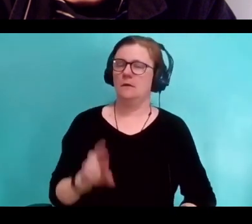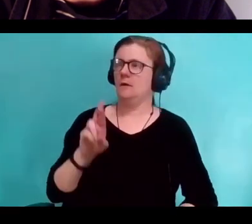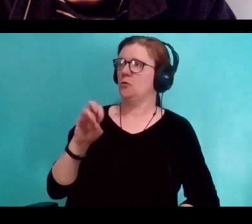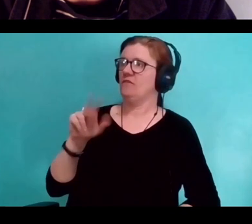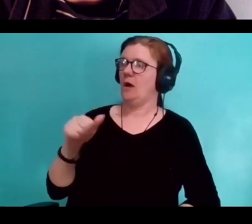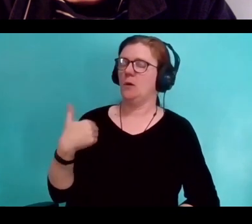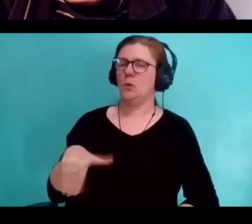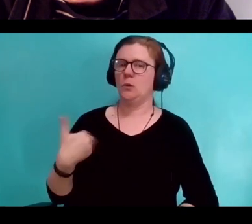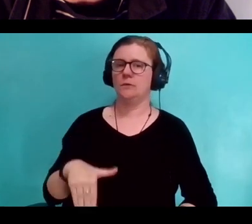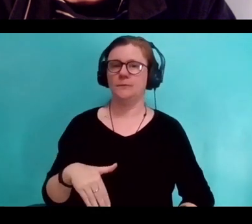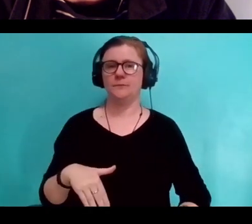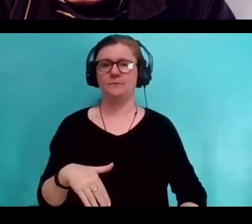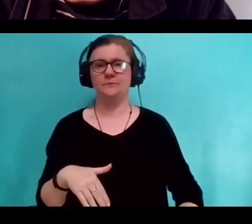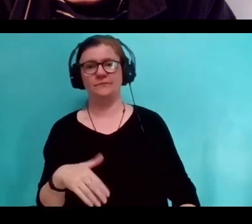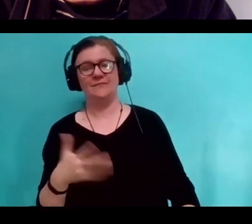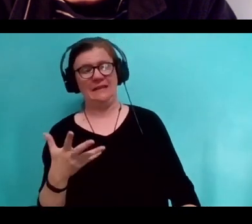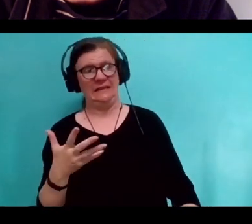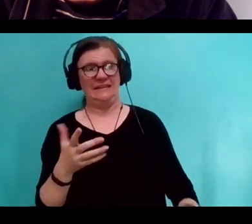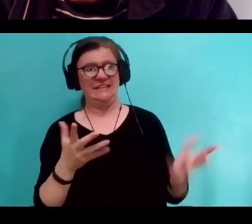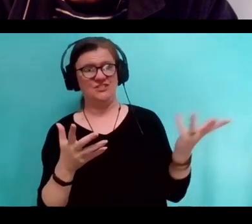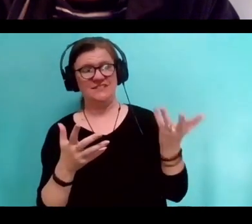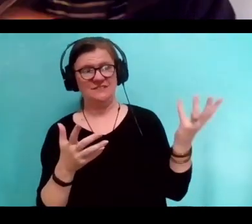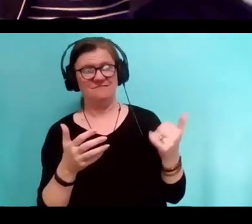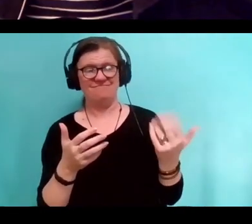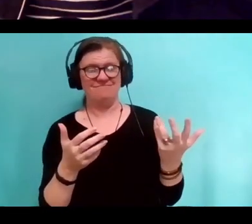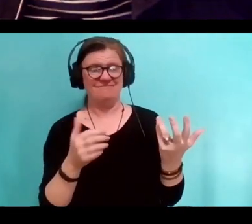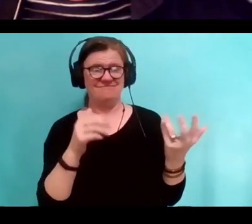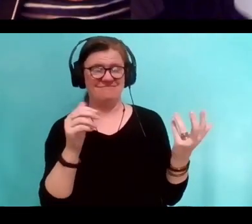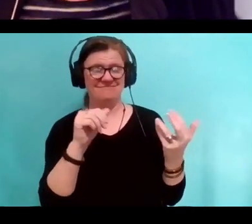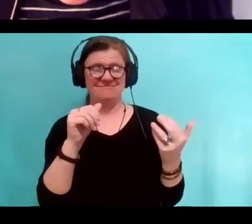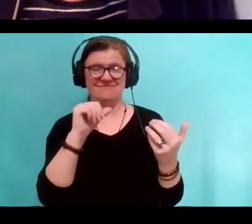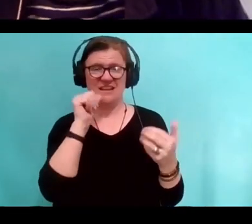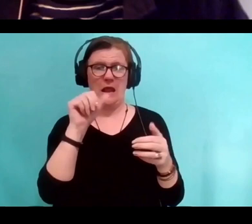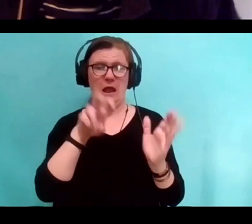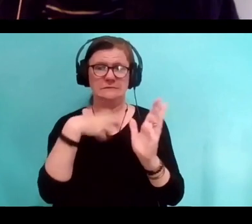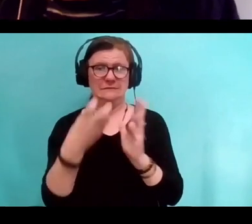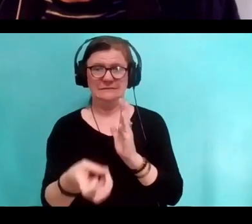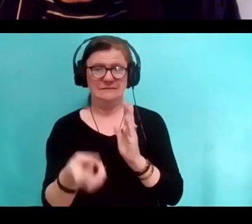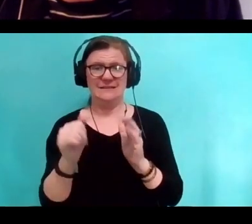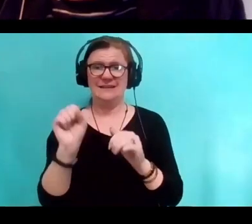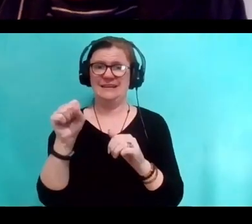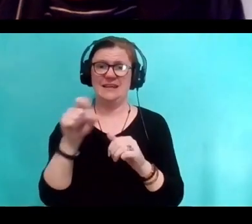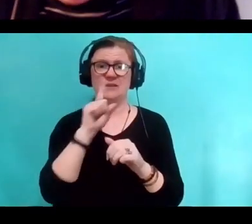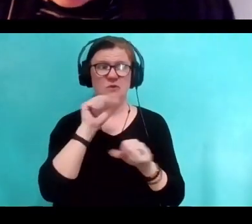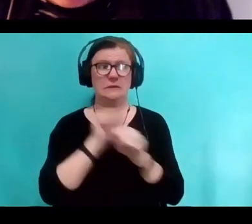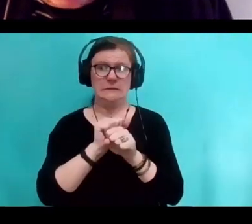That's not really a rabbit hole. It's kind of a rabbit subterranean bunker isn't it? It's vast.